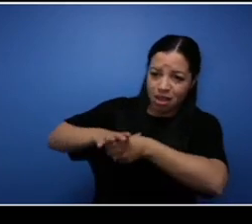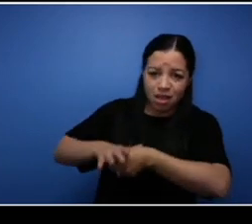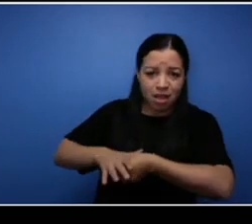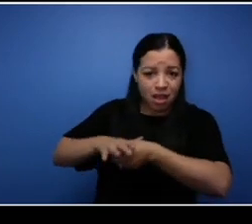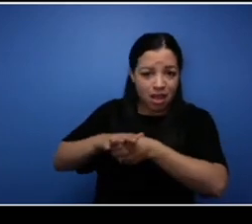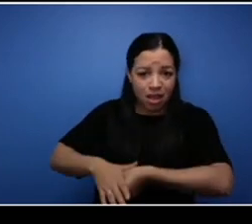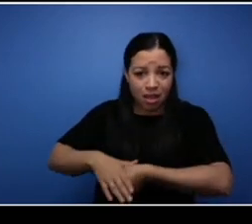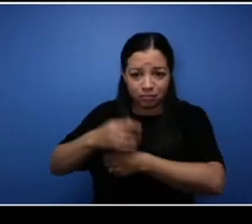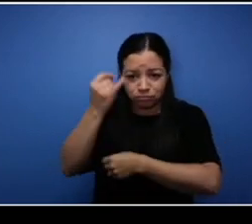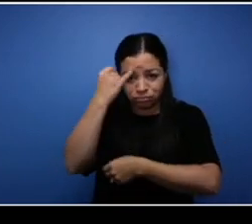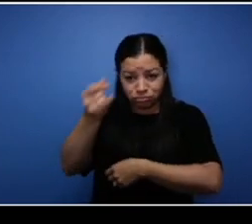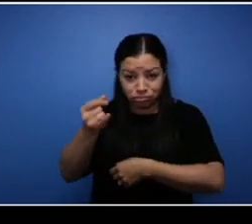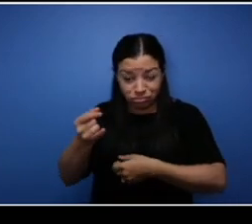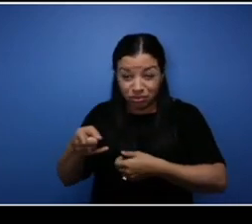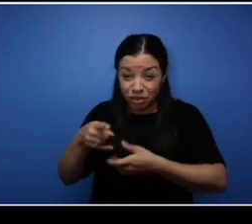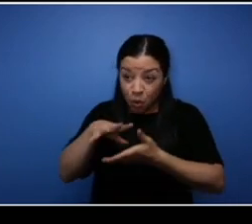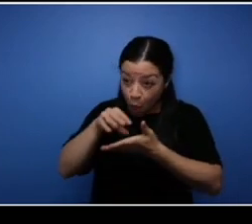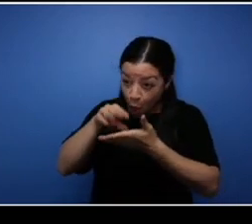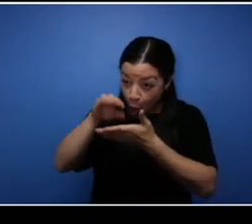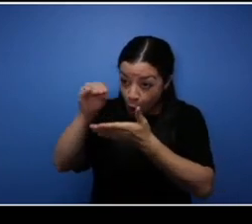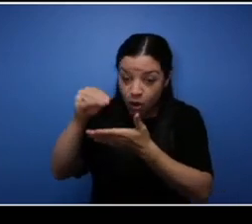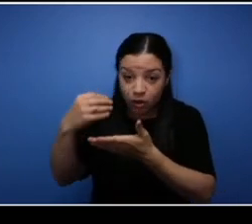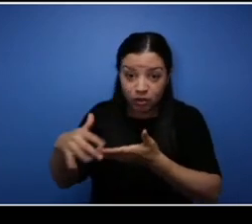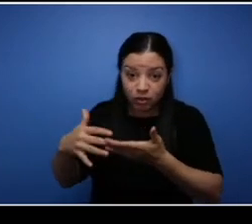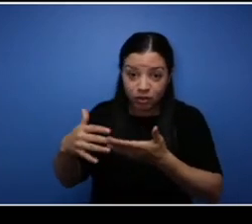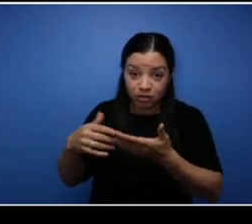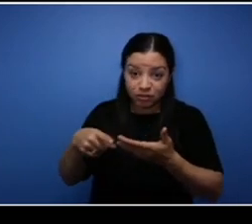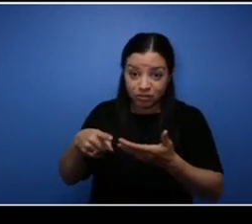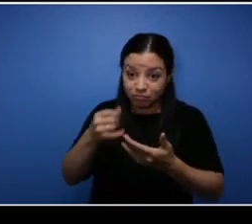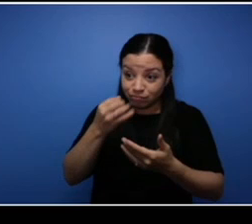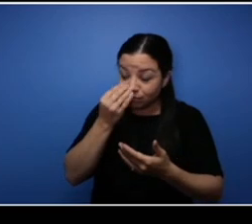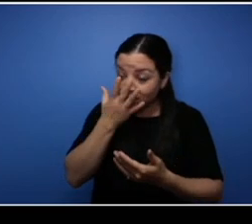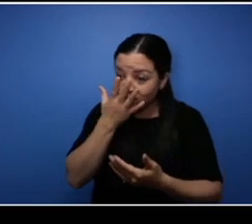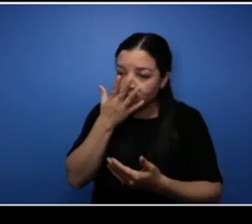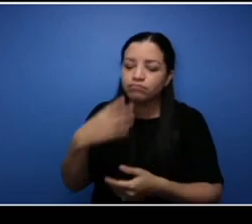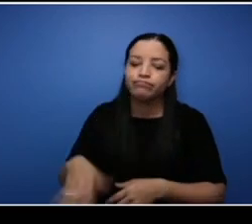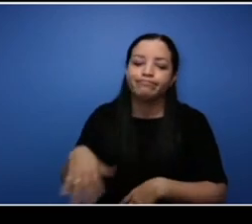so much in such a short period of time, but like look where you're at now and all the